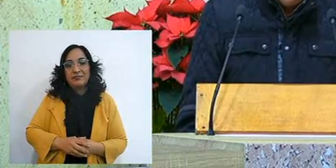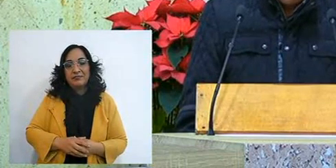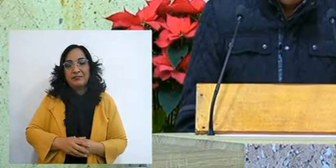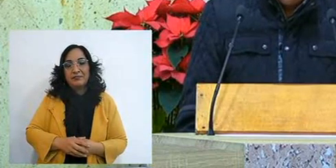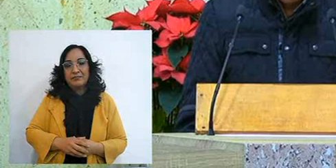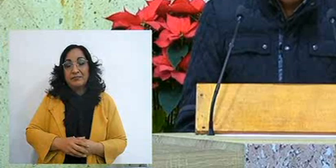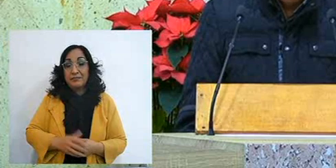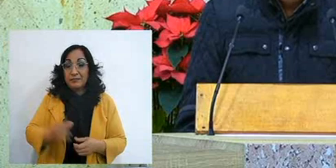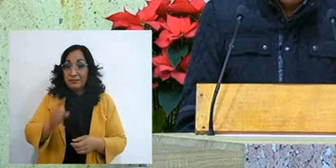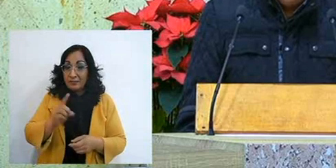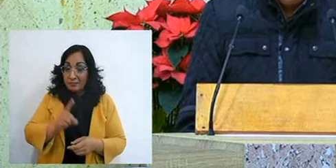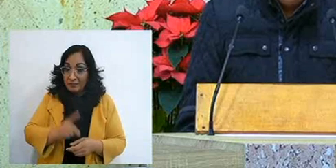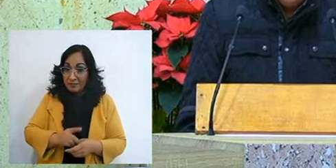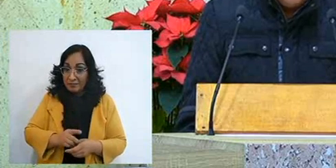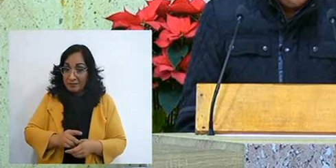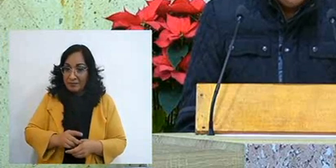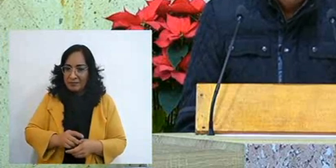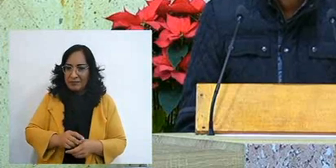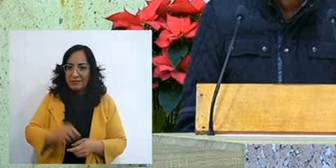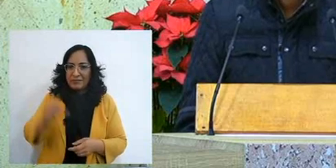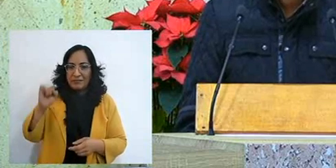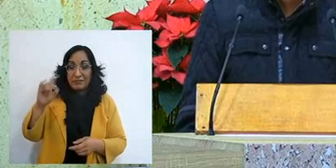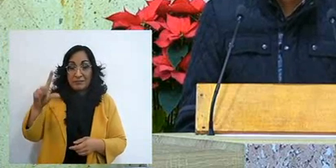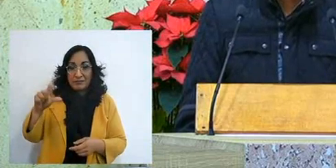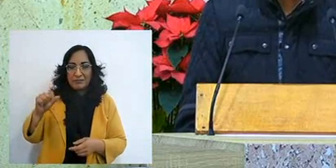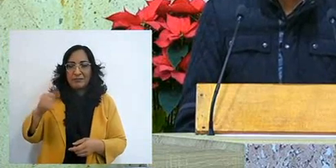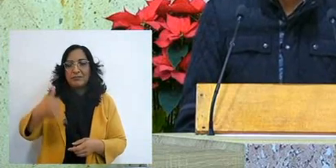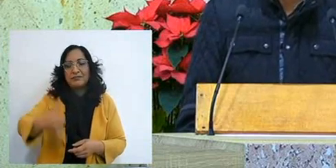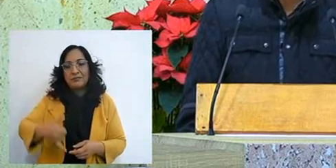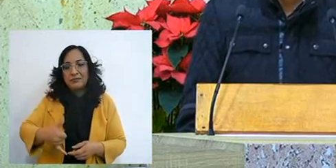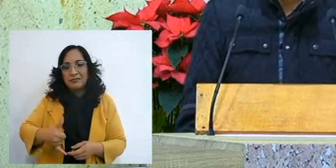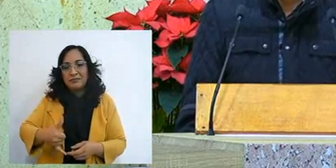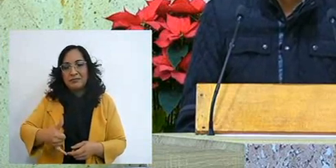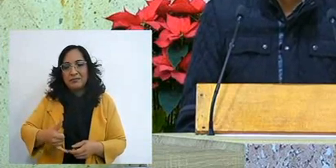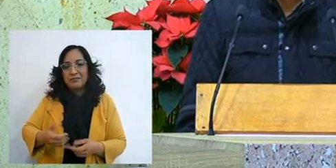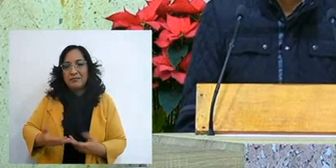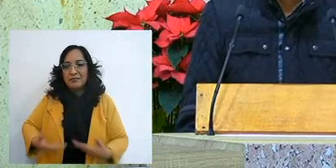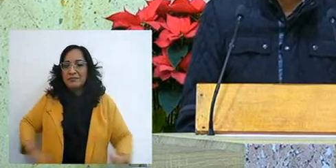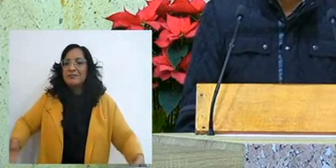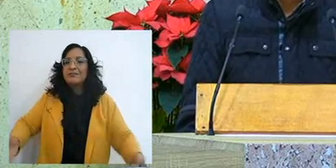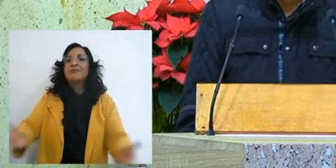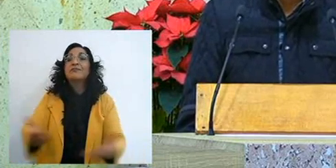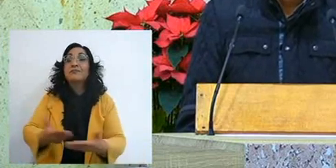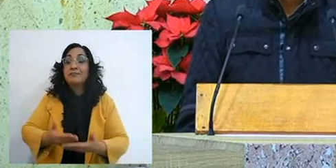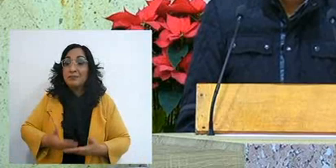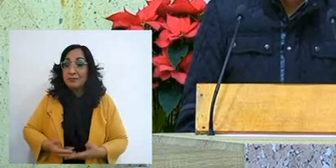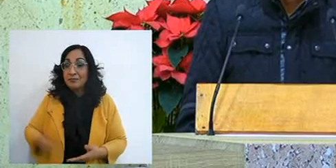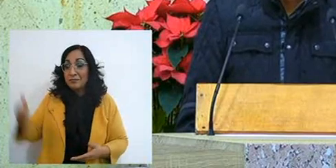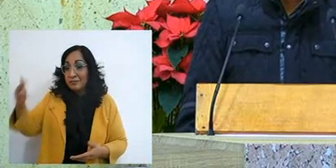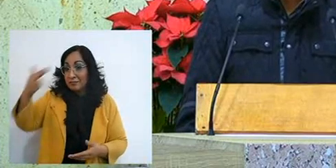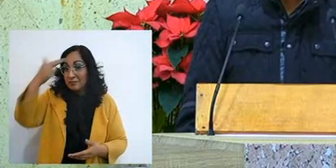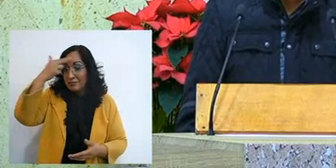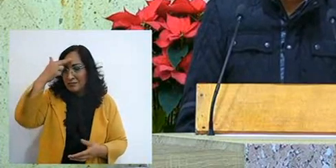the day that Ioly shared with us, son, I again remembered where the Lord took me from,